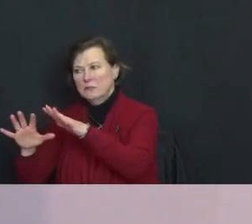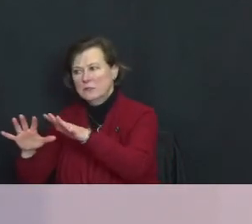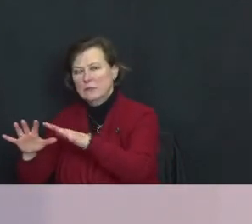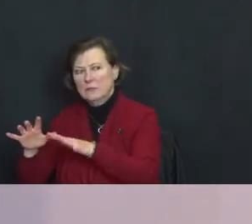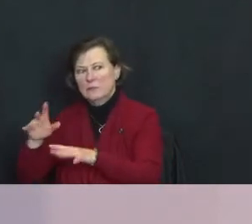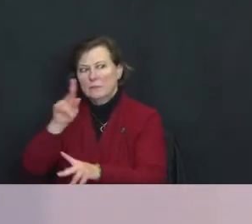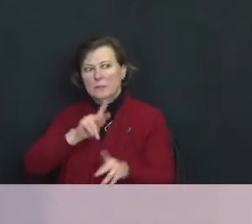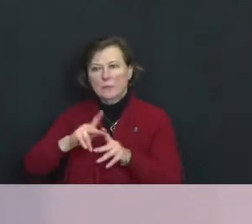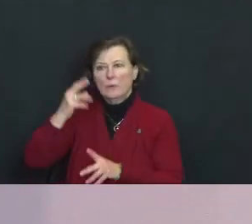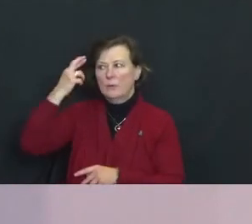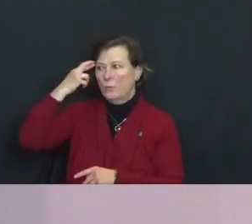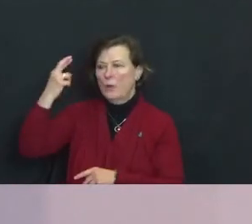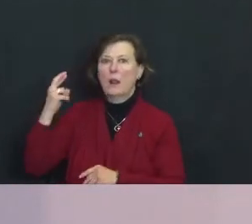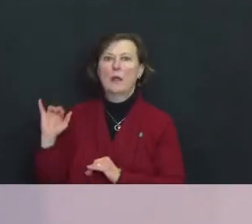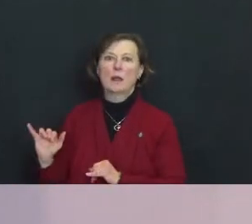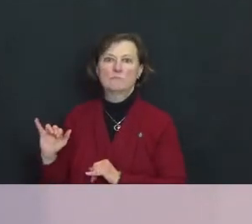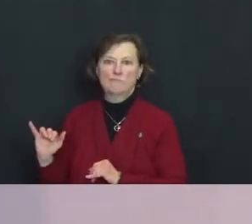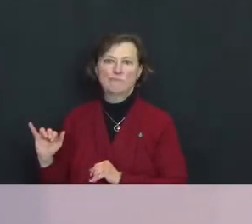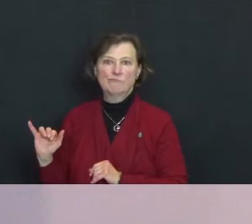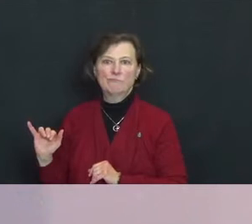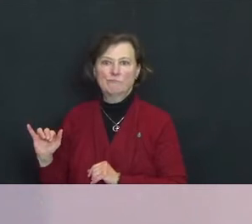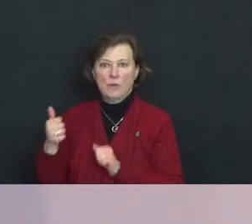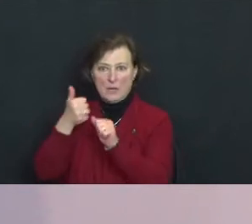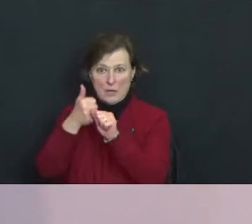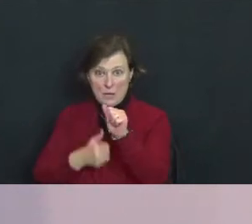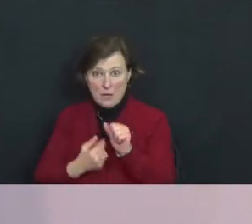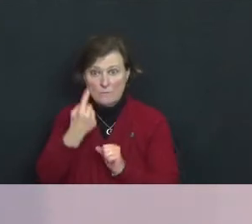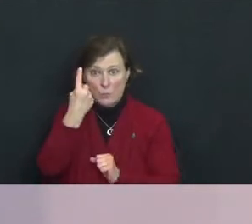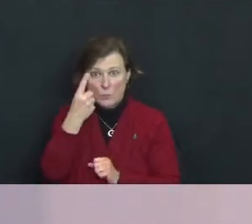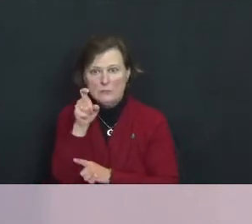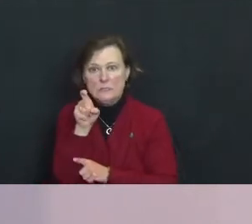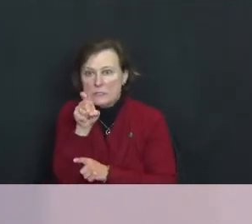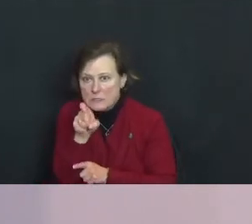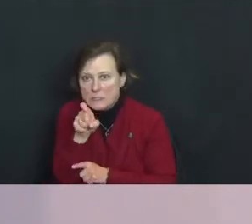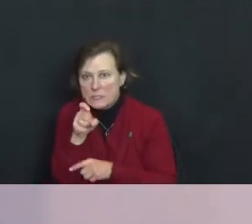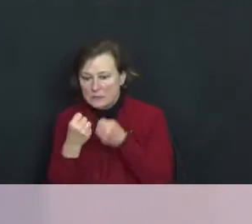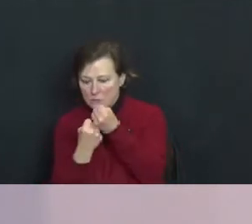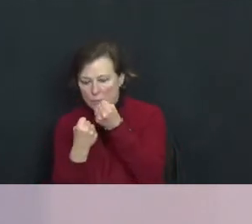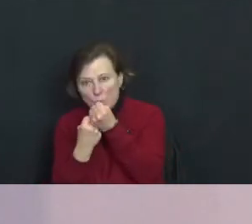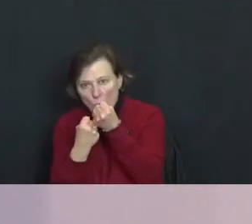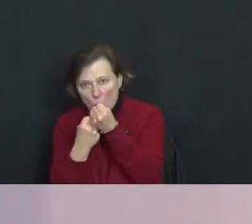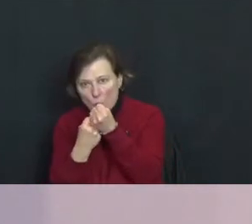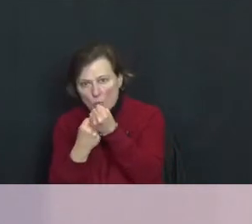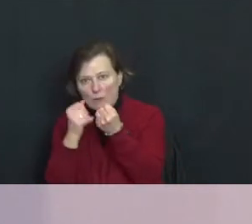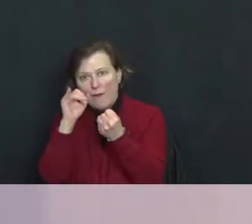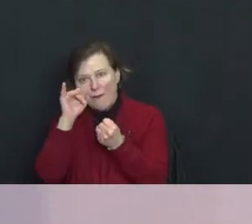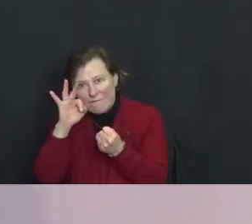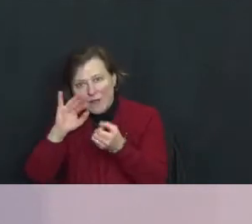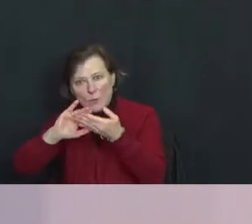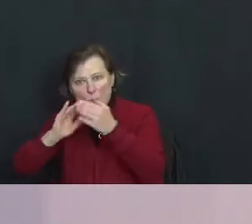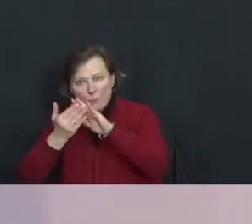eventually that everyone needs the support of community.